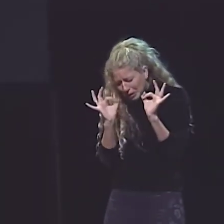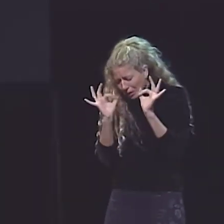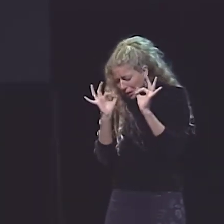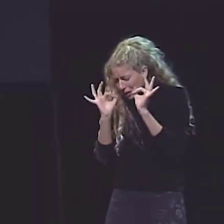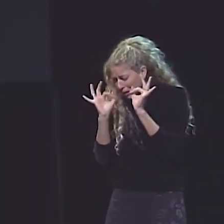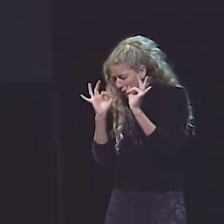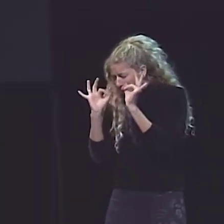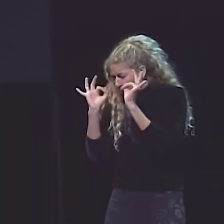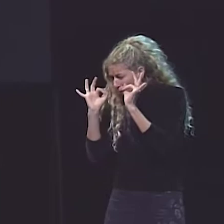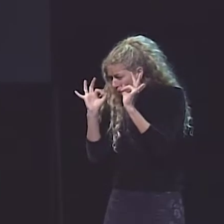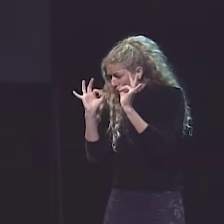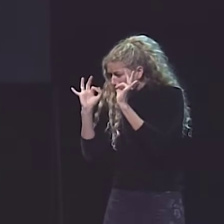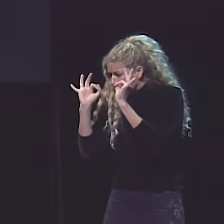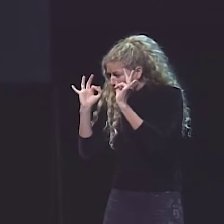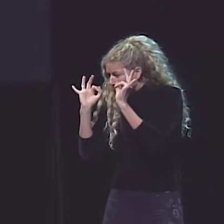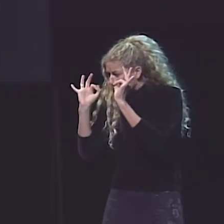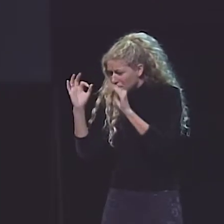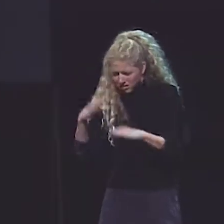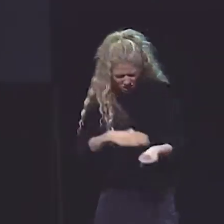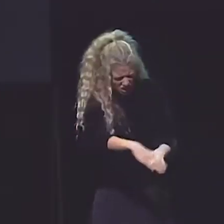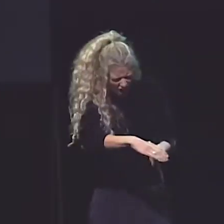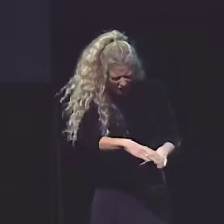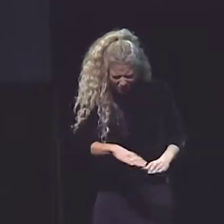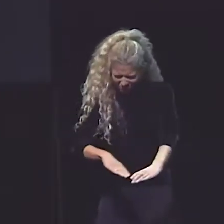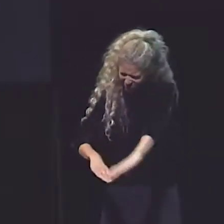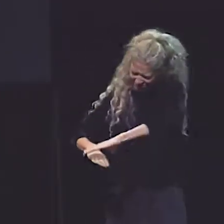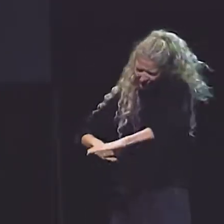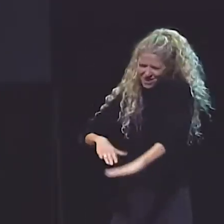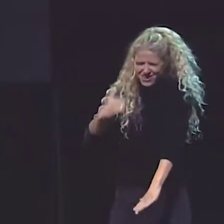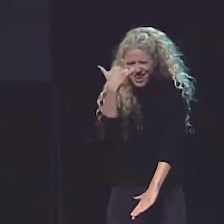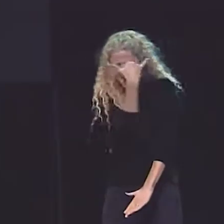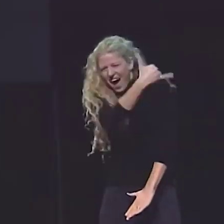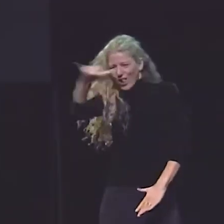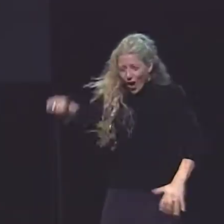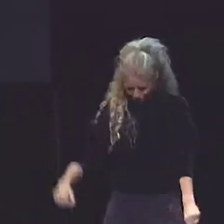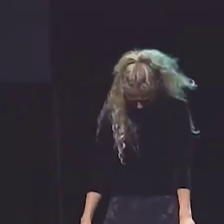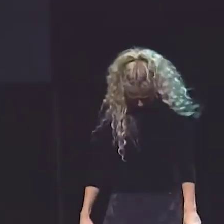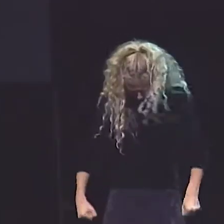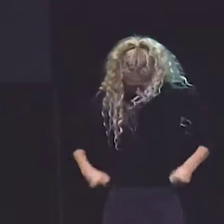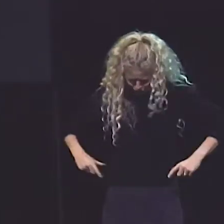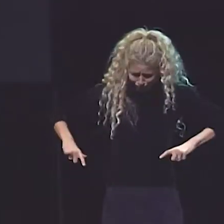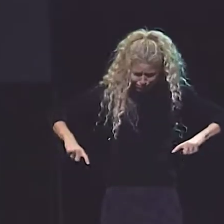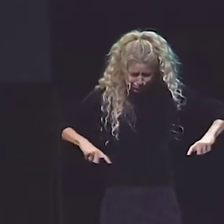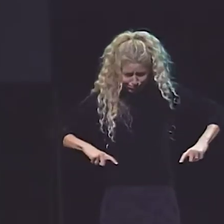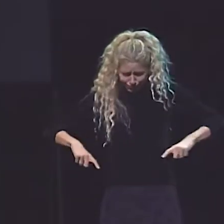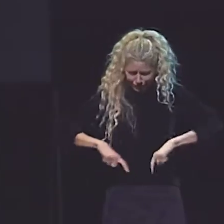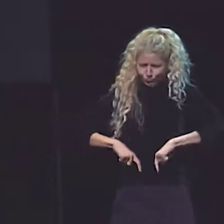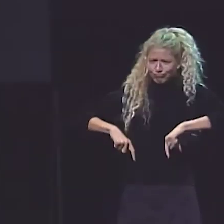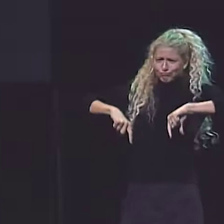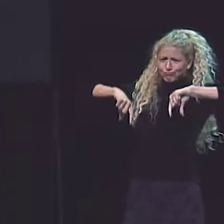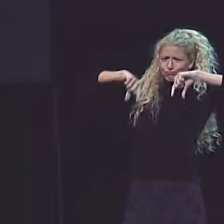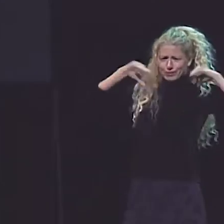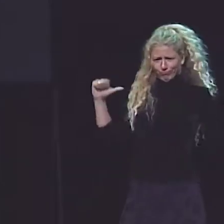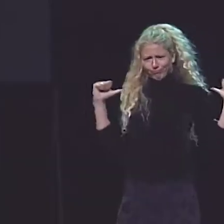THE DOOR OPENS AND I LOOK. FROM BOTTOM TO TOP,